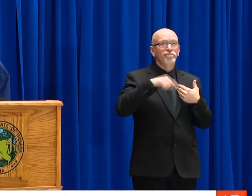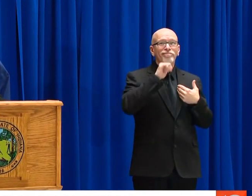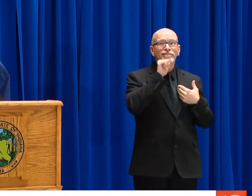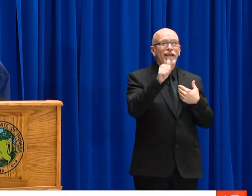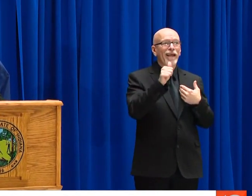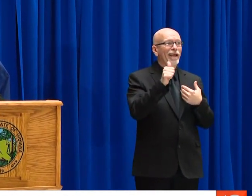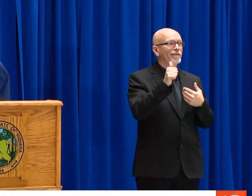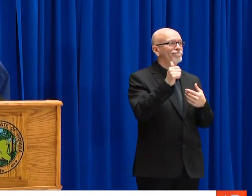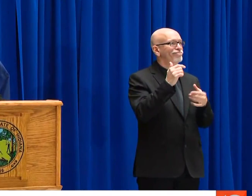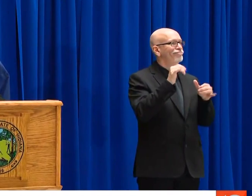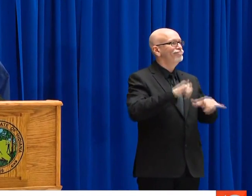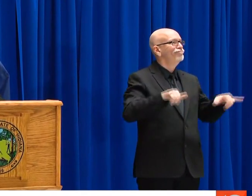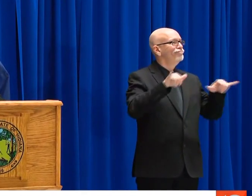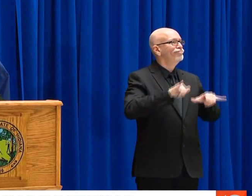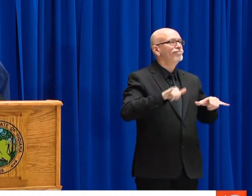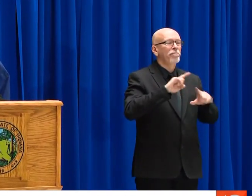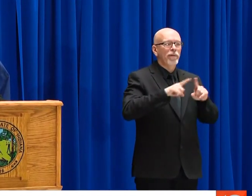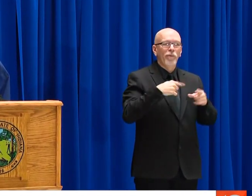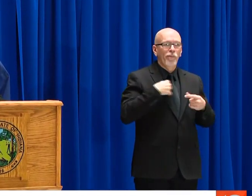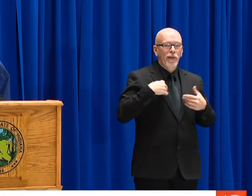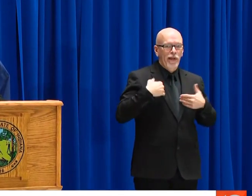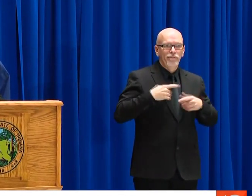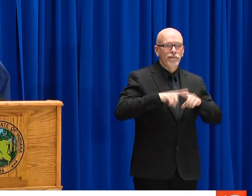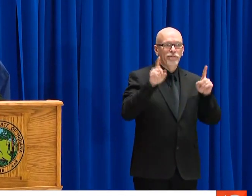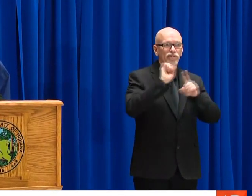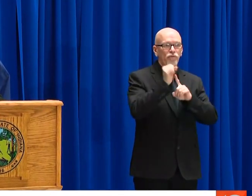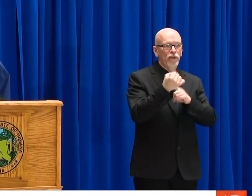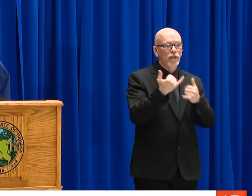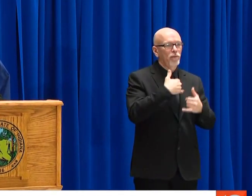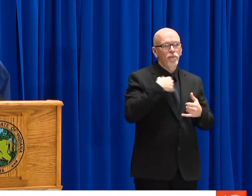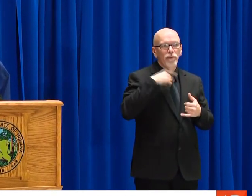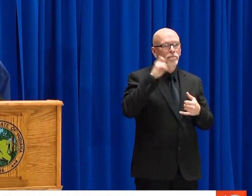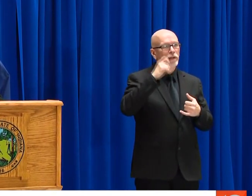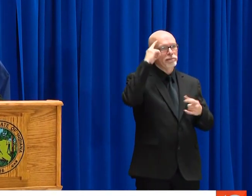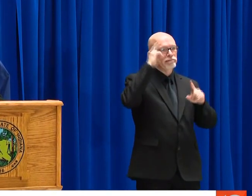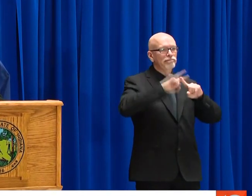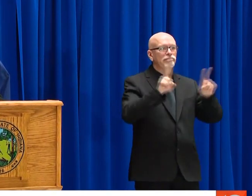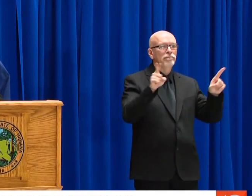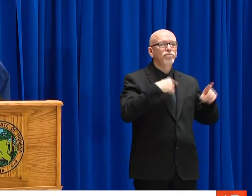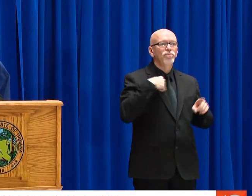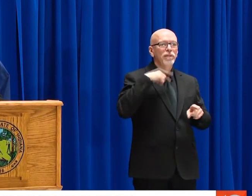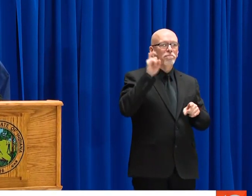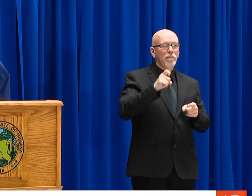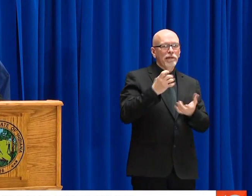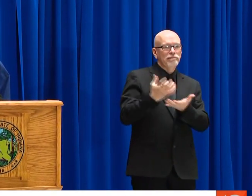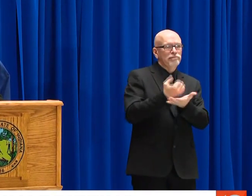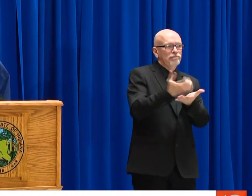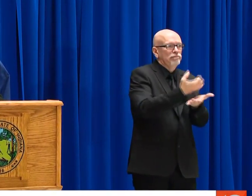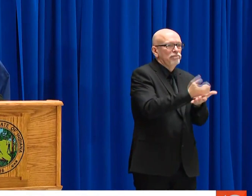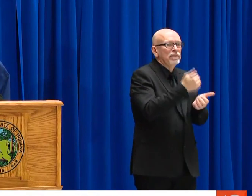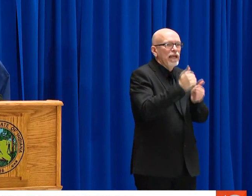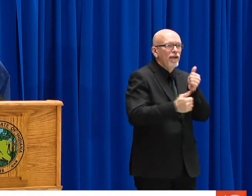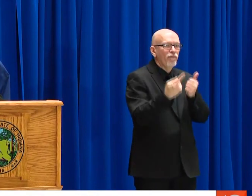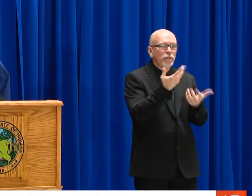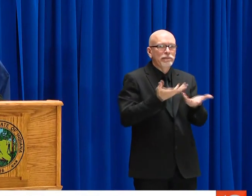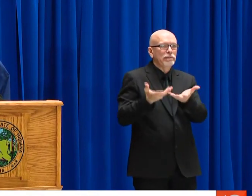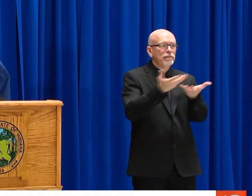ALL OF OUR AREA HOSPITAL PERSONNEL, SUPPLIES AND BED SPACE. WE KNOW THIS IS AN UNCOMMON SOLUTION BUT WE'RE IN A TIME OF